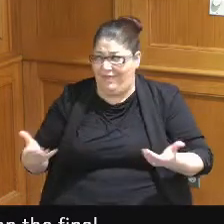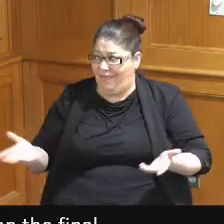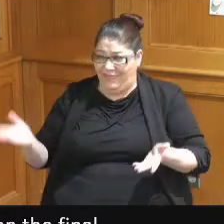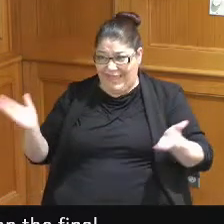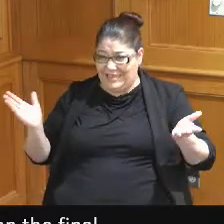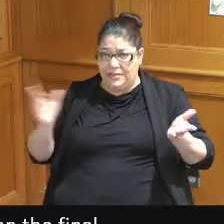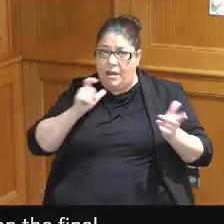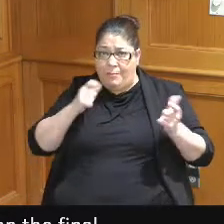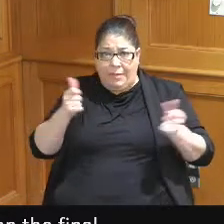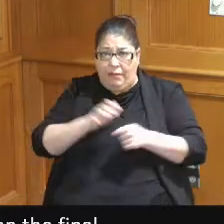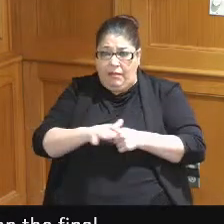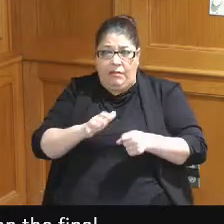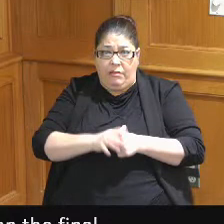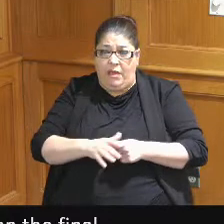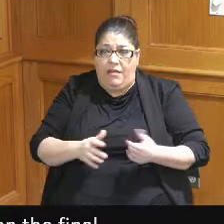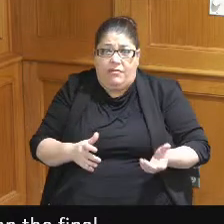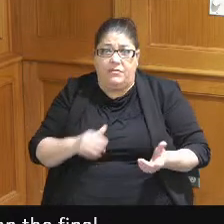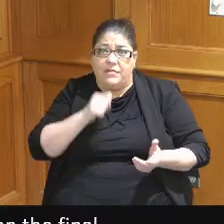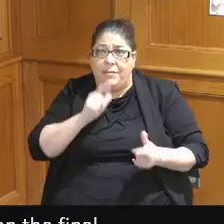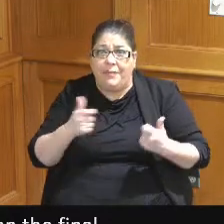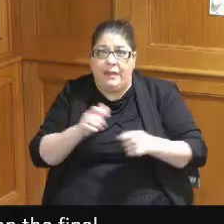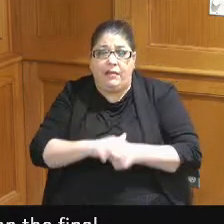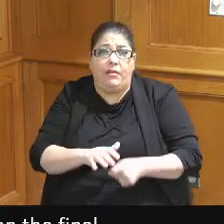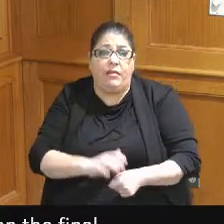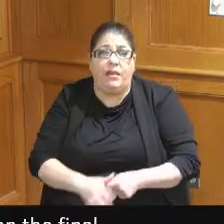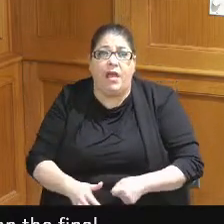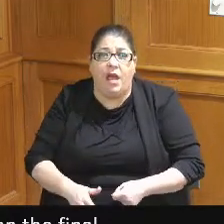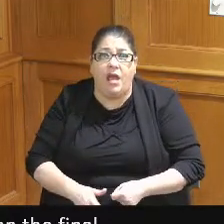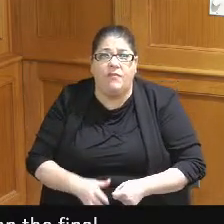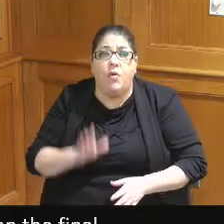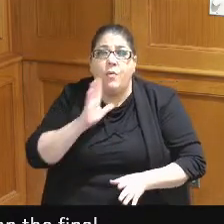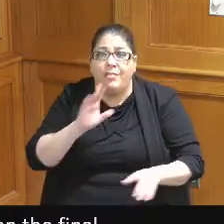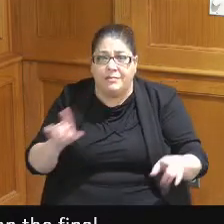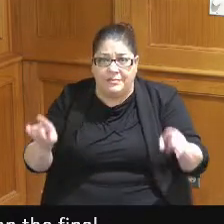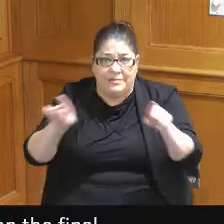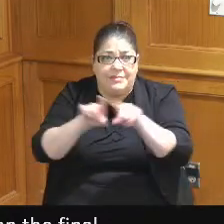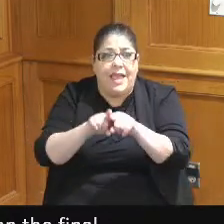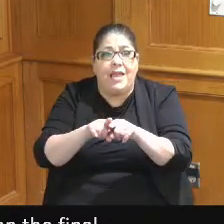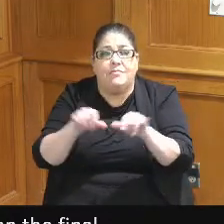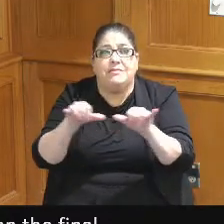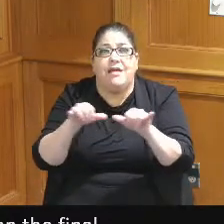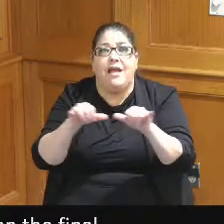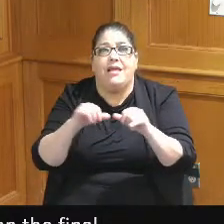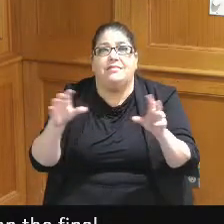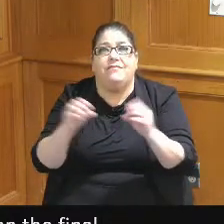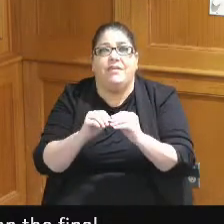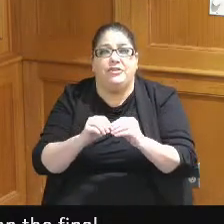not big enough Convention Center is not big enough we're going to get the same size conventions we